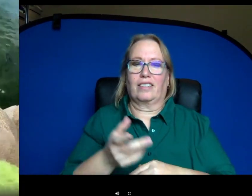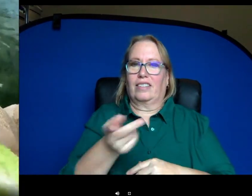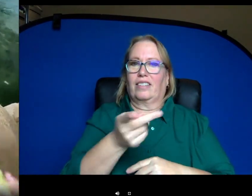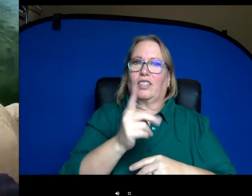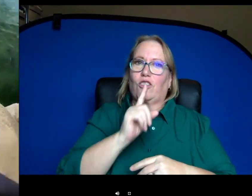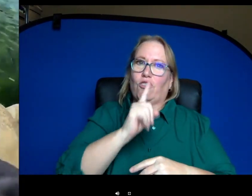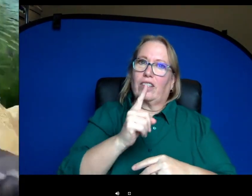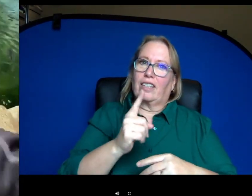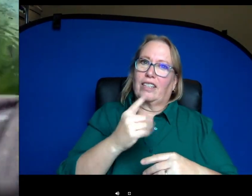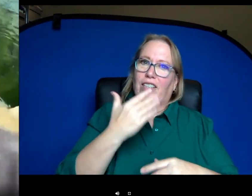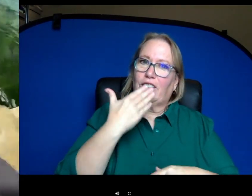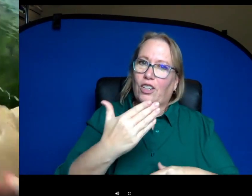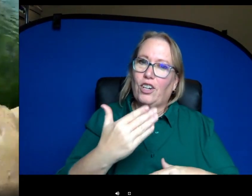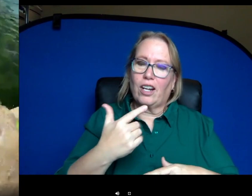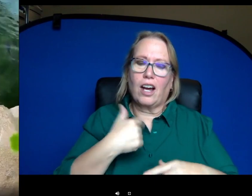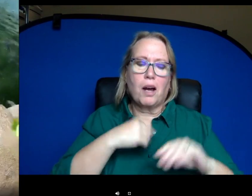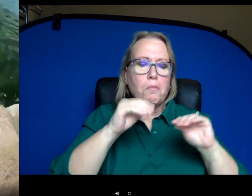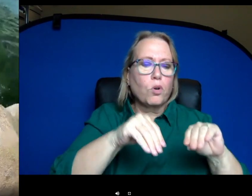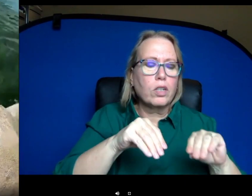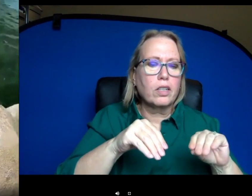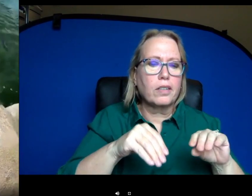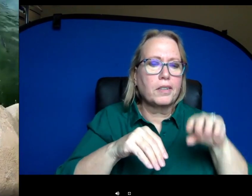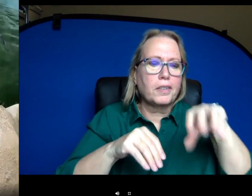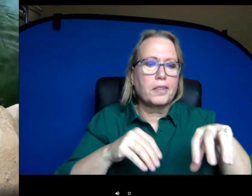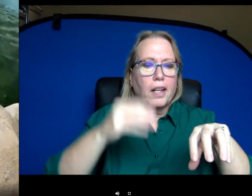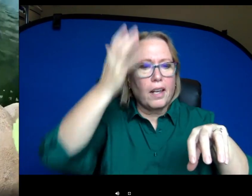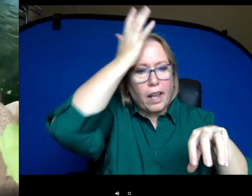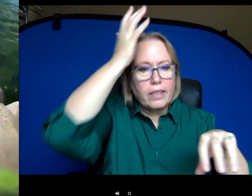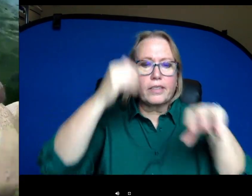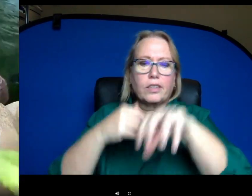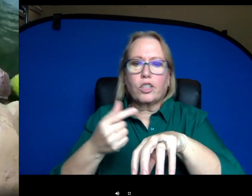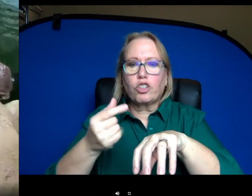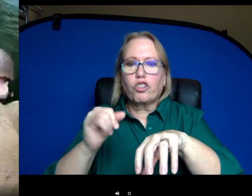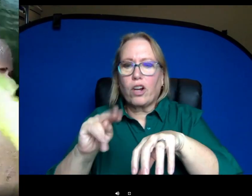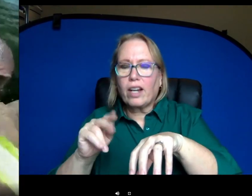at puzzle feeders. We'll put grain and lettuce in feeders that they have to